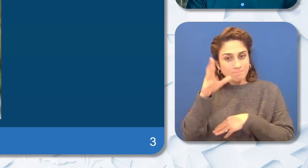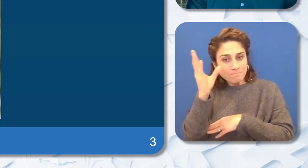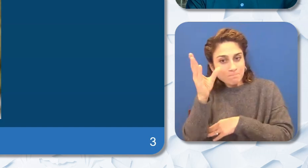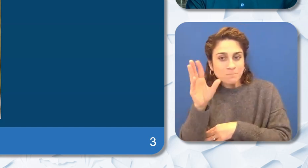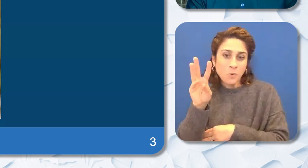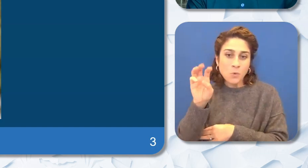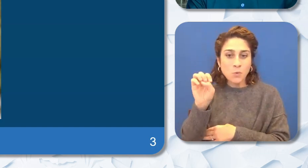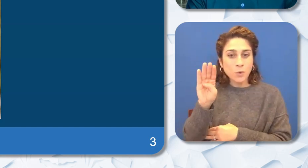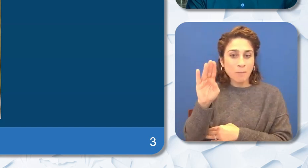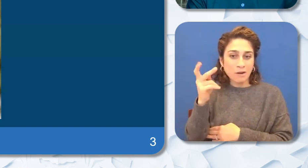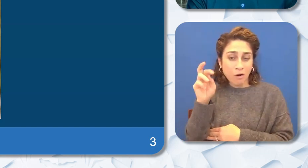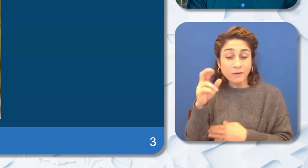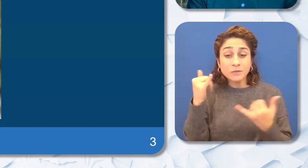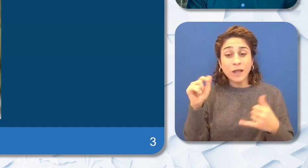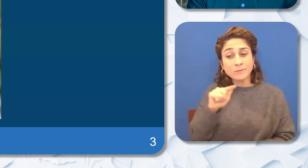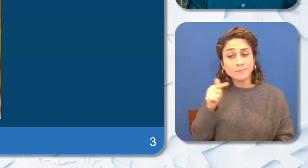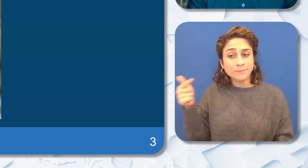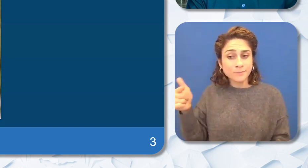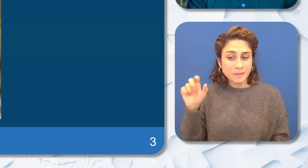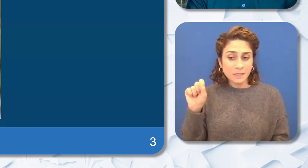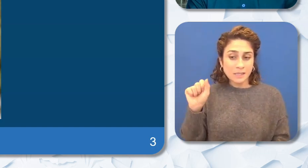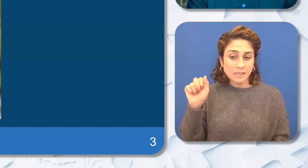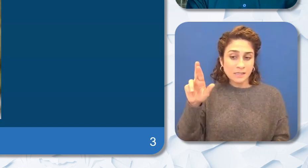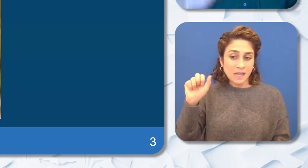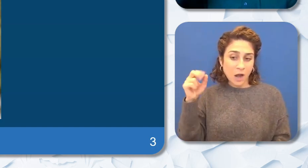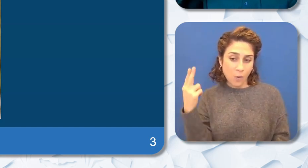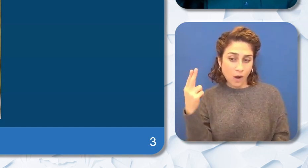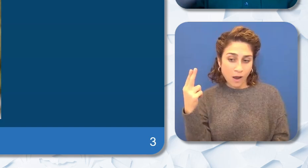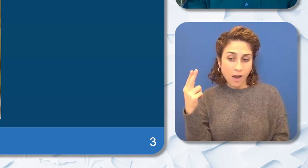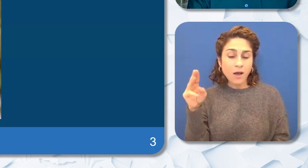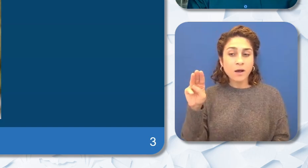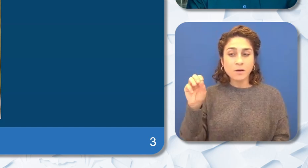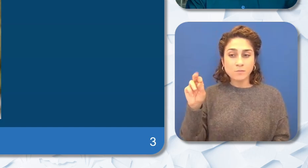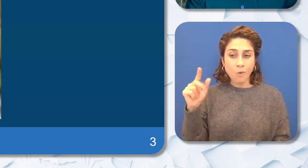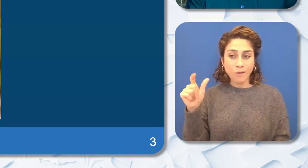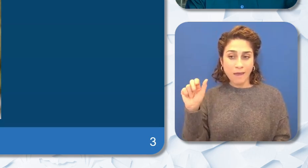now pass it on to Sarah Neville-Morgan for introductions. Everybody have a great day.